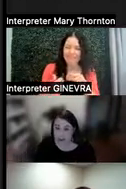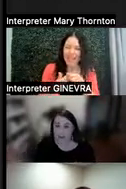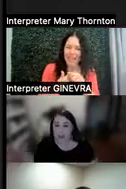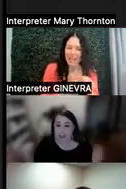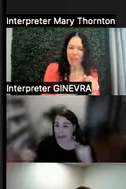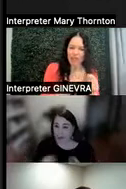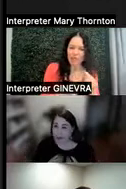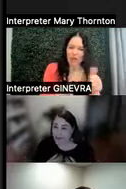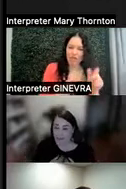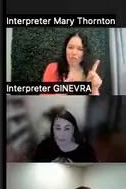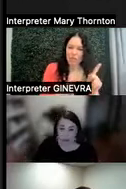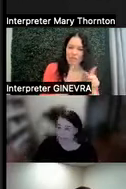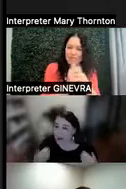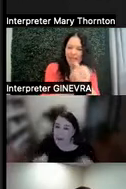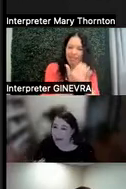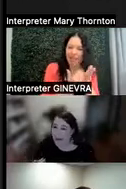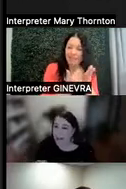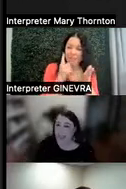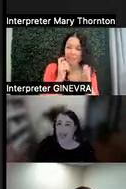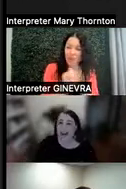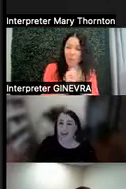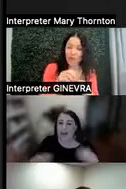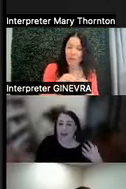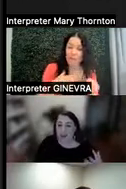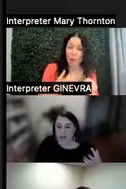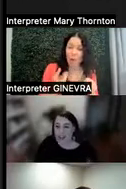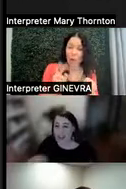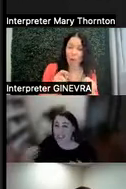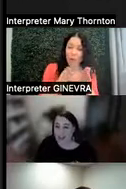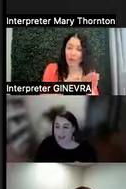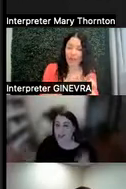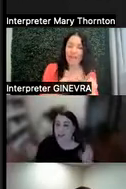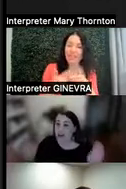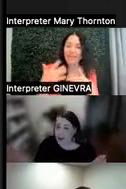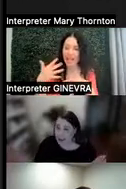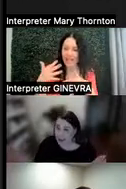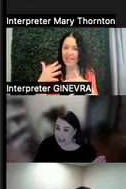because I work in my own way. And then also the anxiety of knowing that.